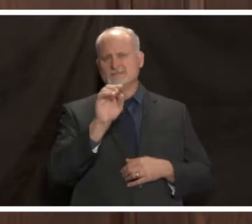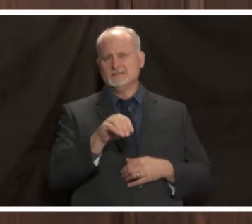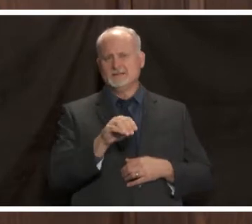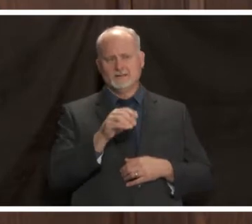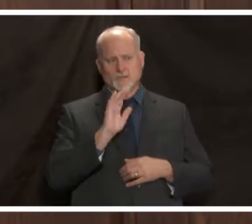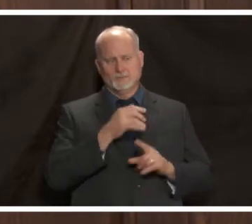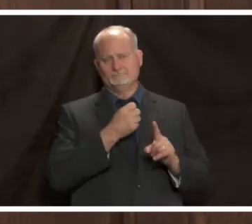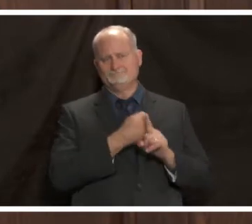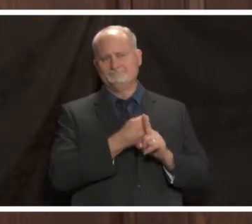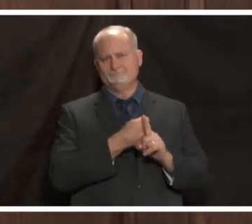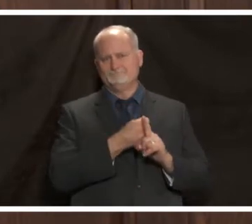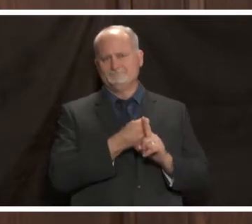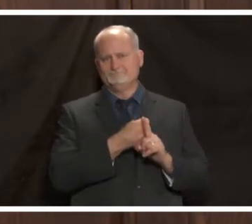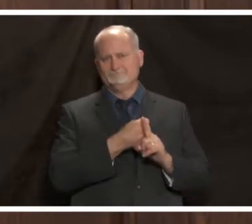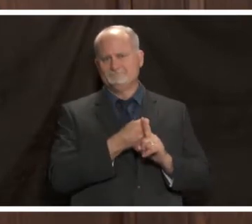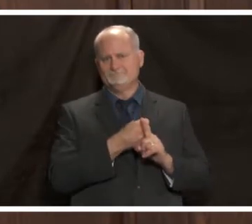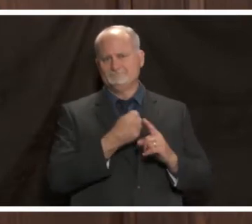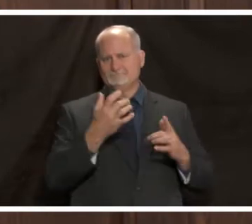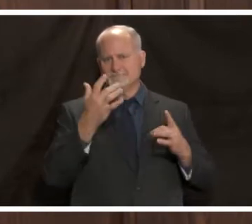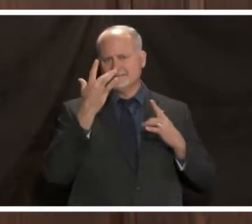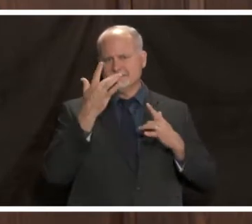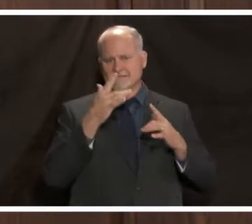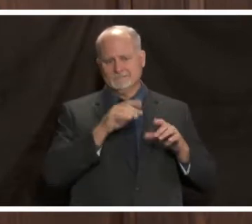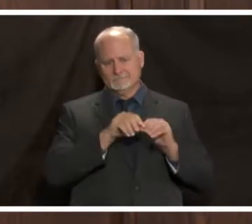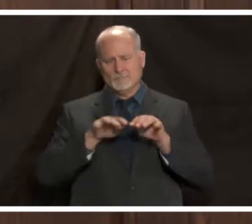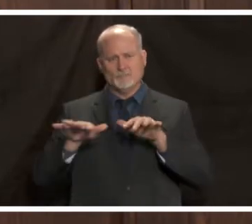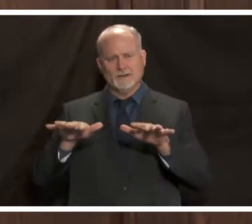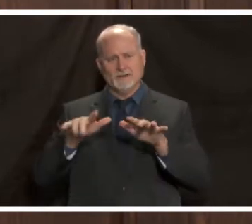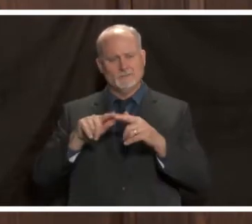the rules have not changed we still know that mask wearing